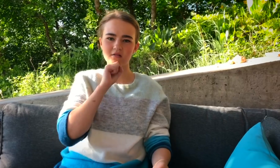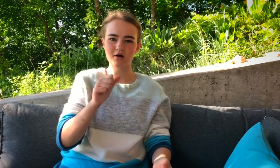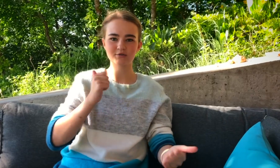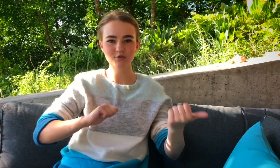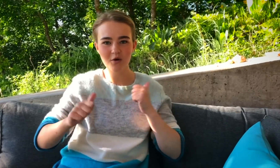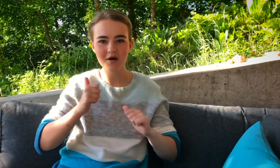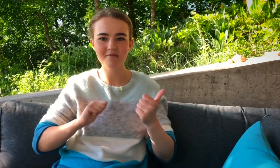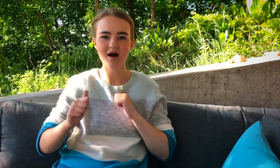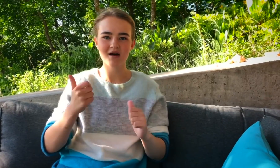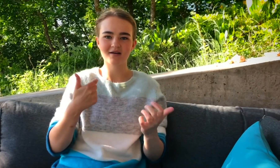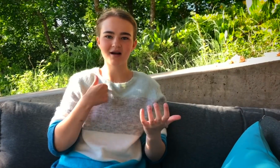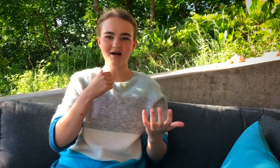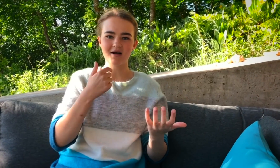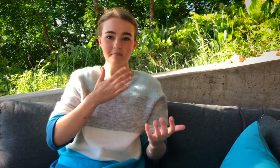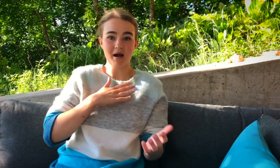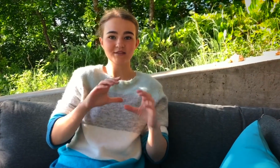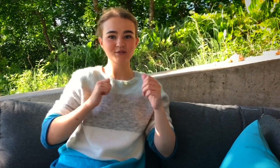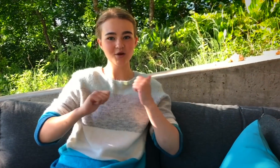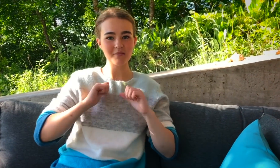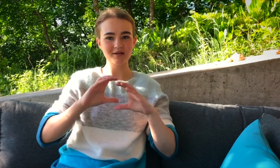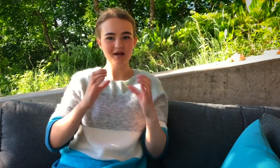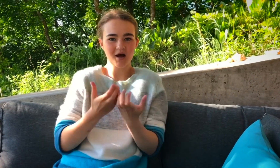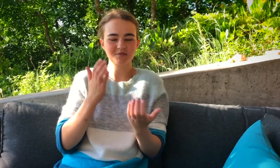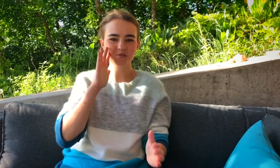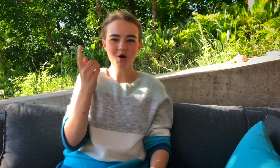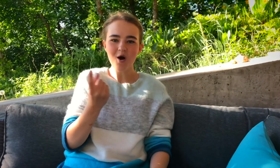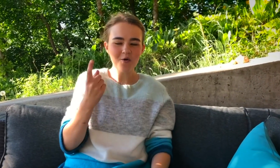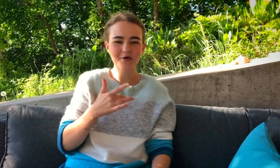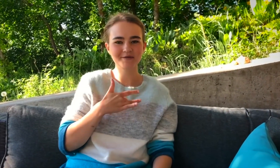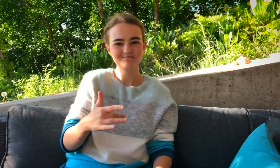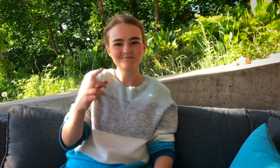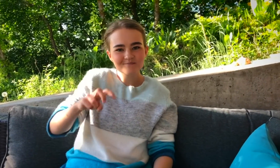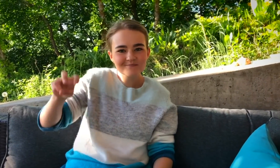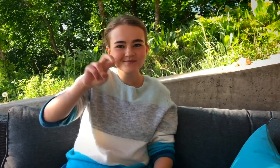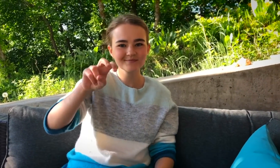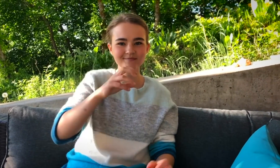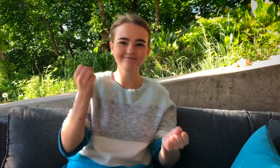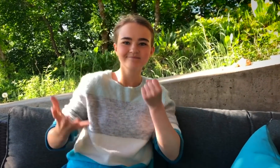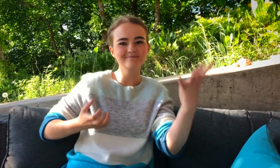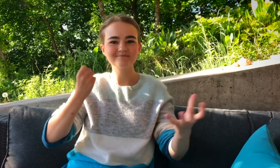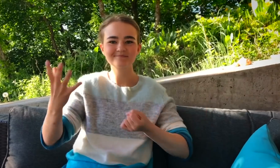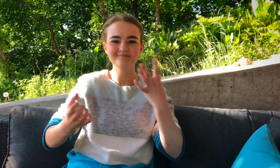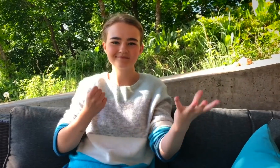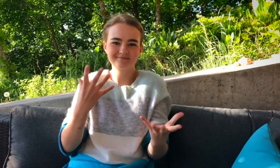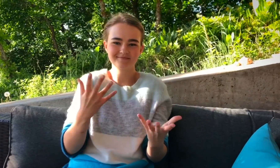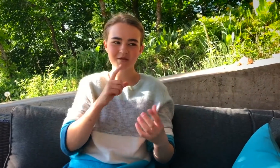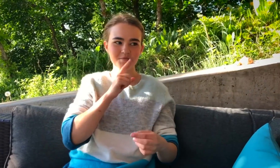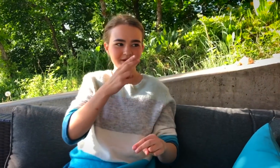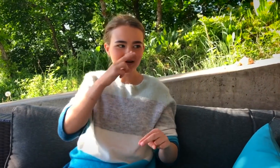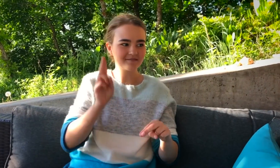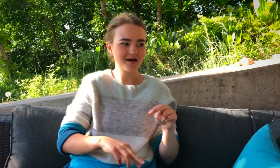I LOVE STORYTELLING AND DRAMA. MY DRAMA CLASS WOULD TOUR AND PERFORM